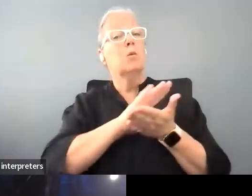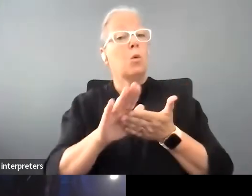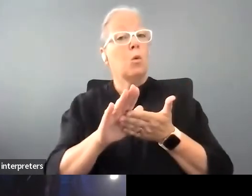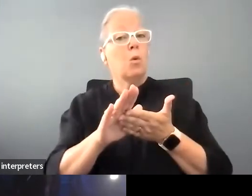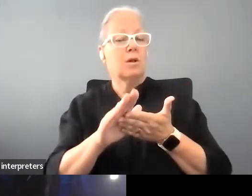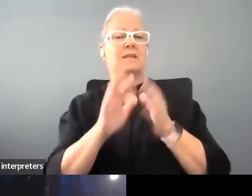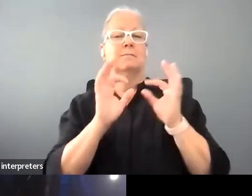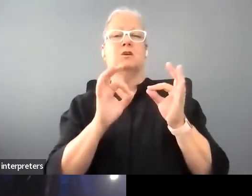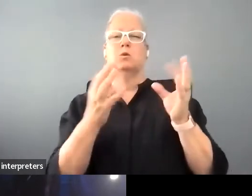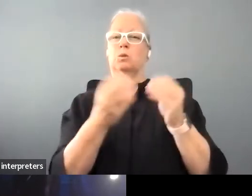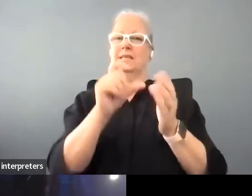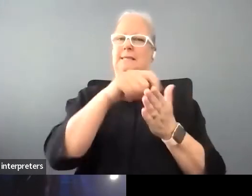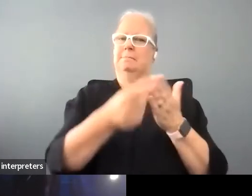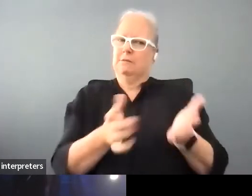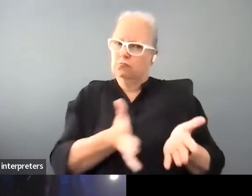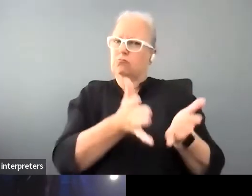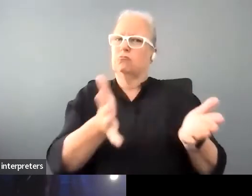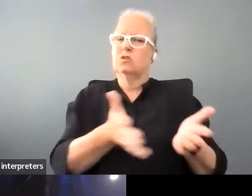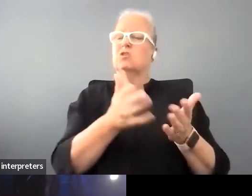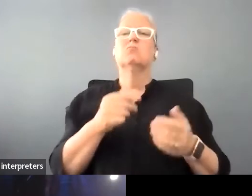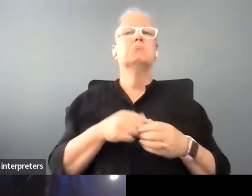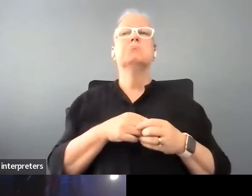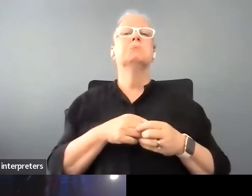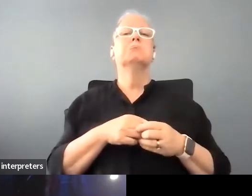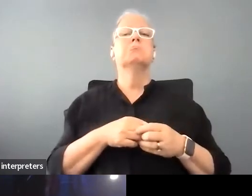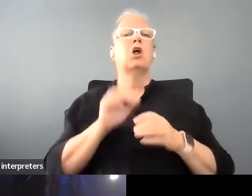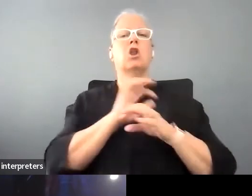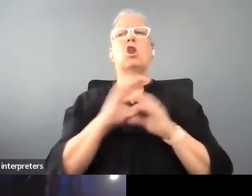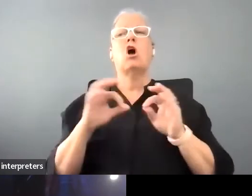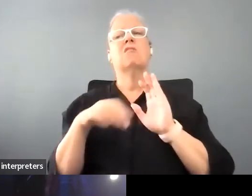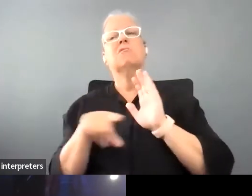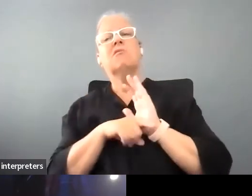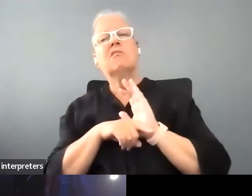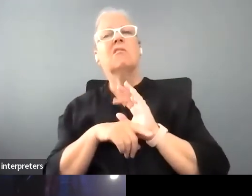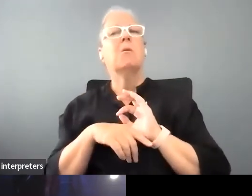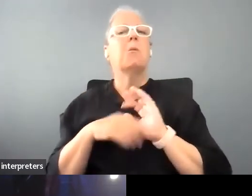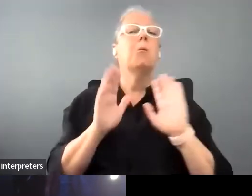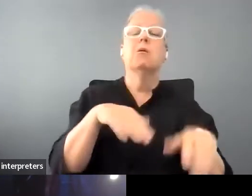really not backward I don't think on that but also she had experience living in Yooralla for a